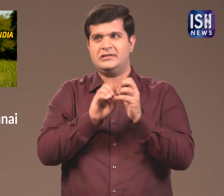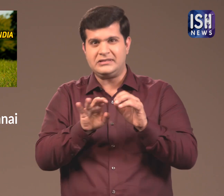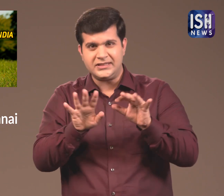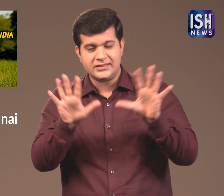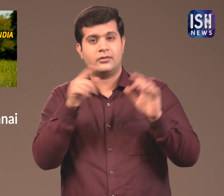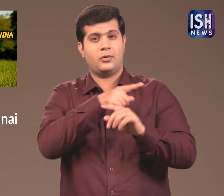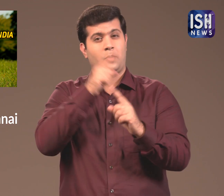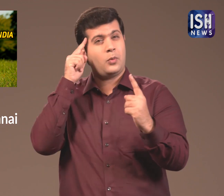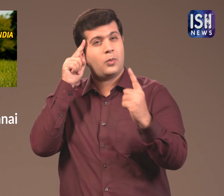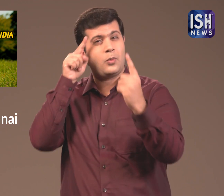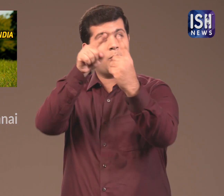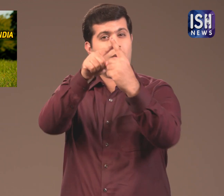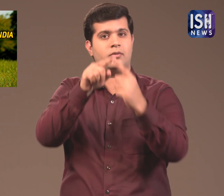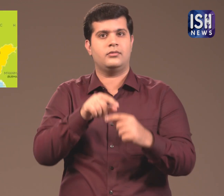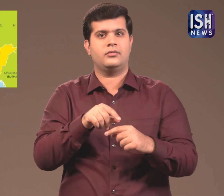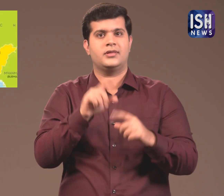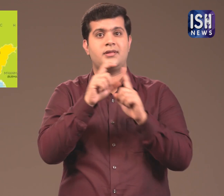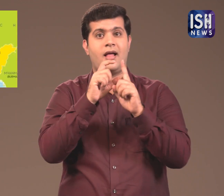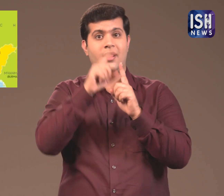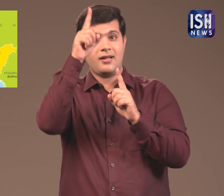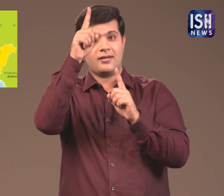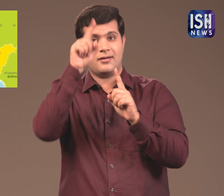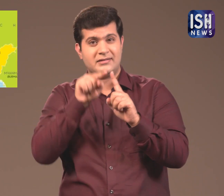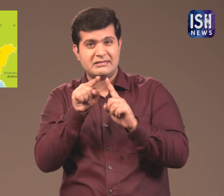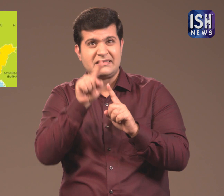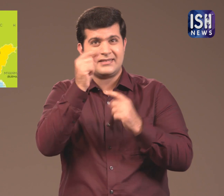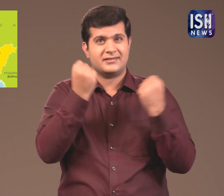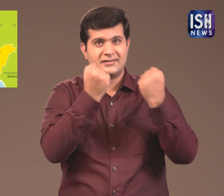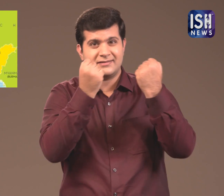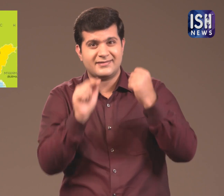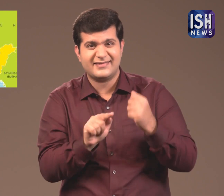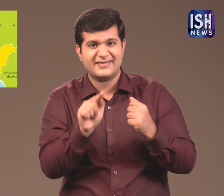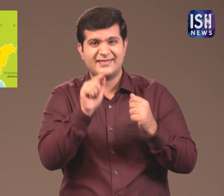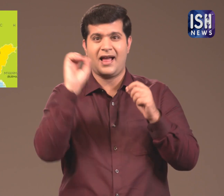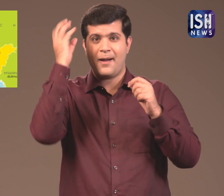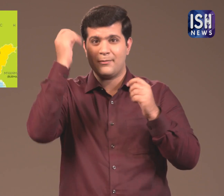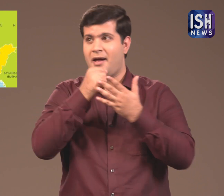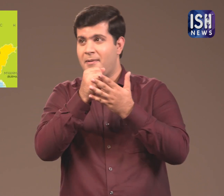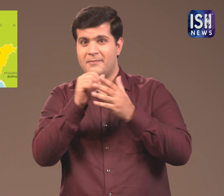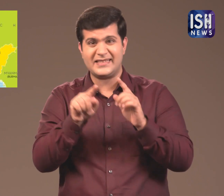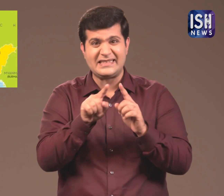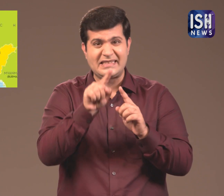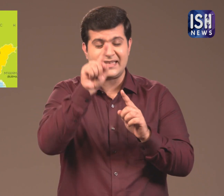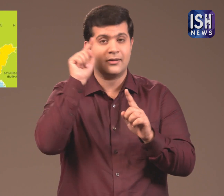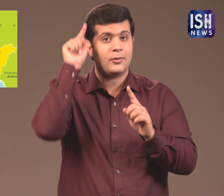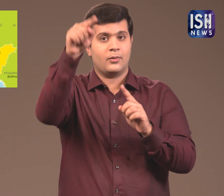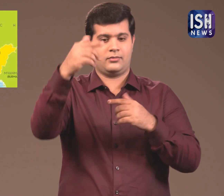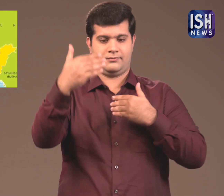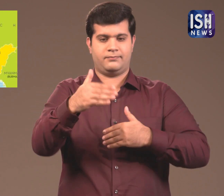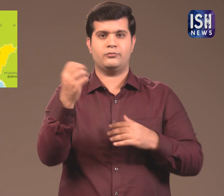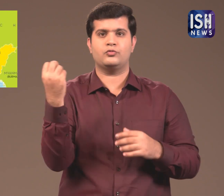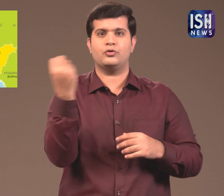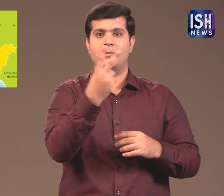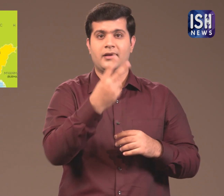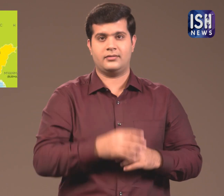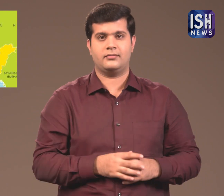His aim is to drive the ambulance to Delhi in two months.